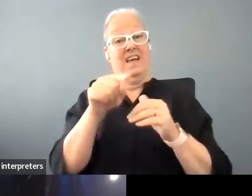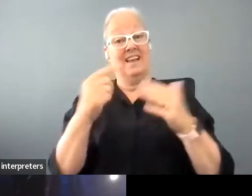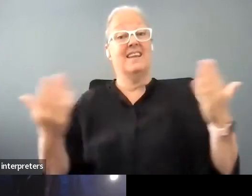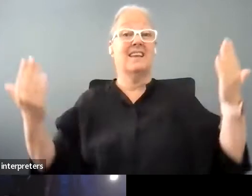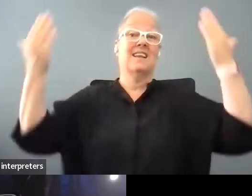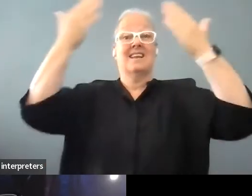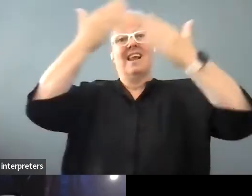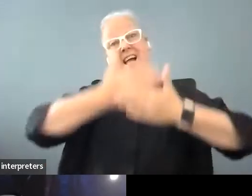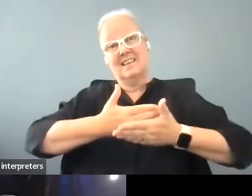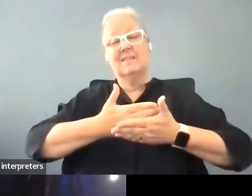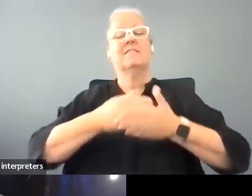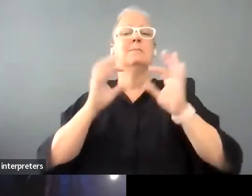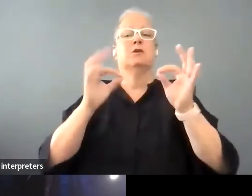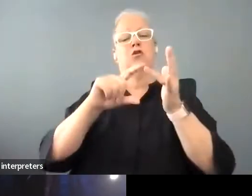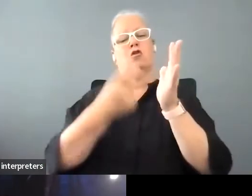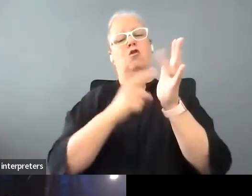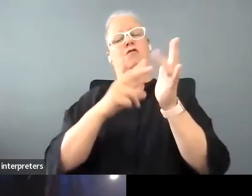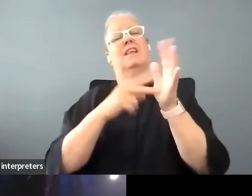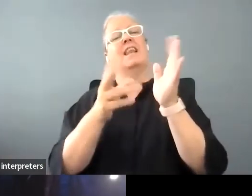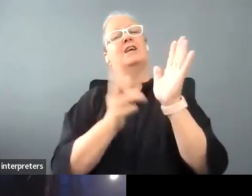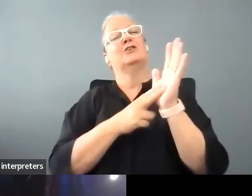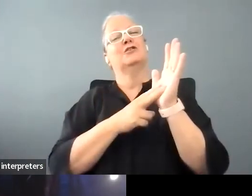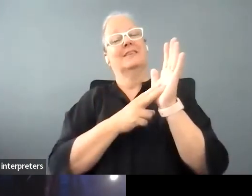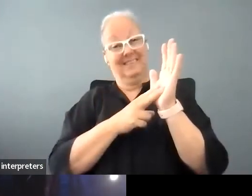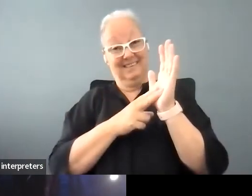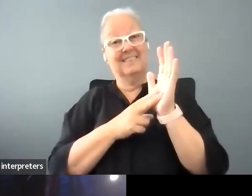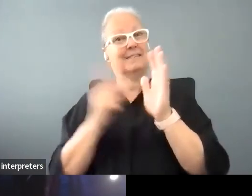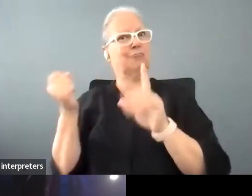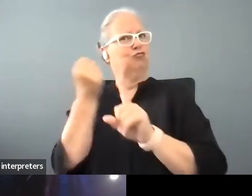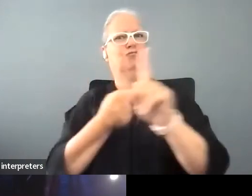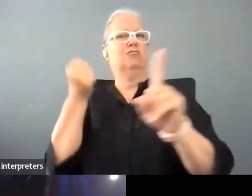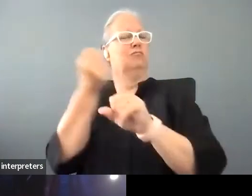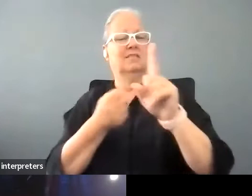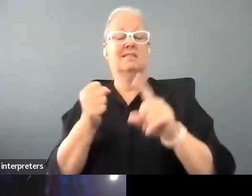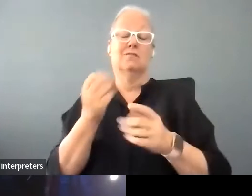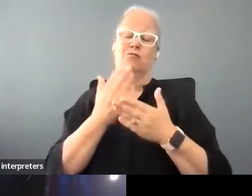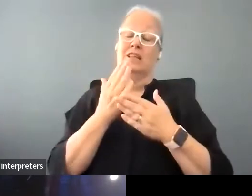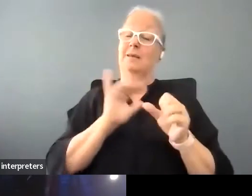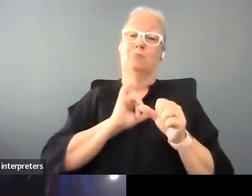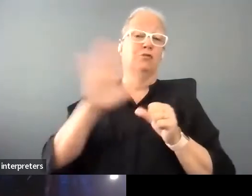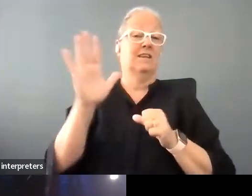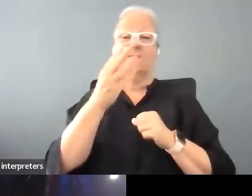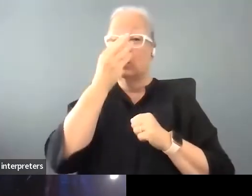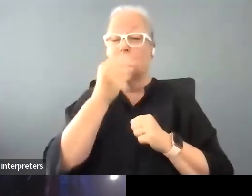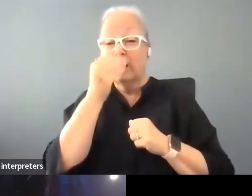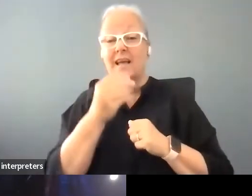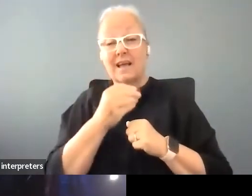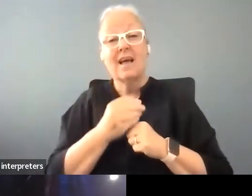and it was the most magnificent photo and also the most magnificent intervention in terms of feminism